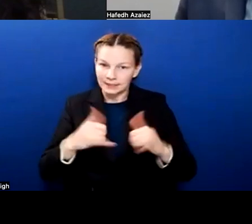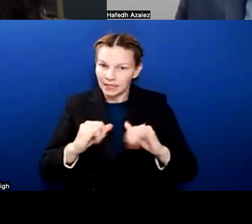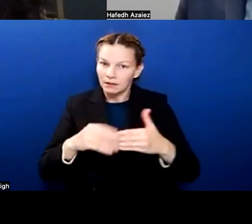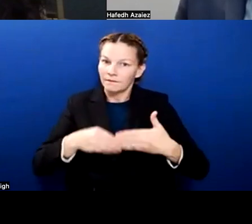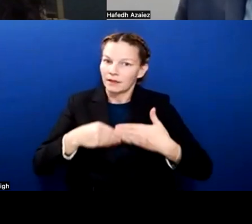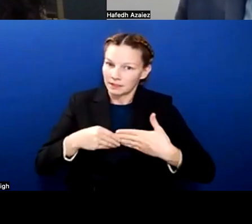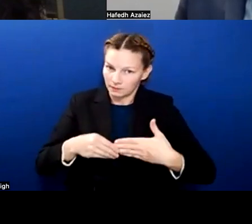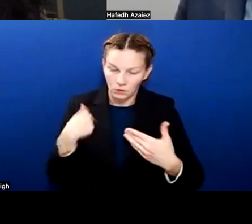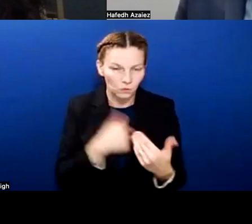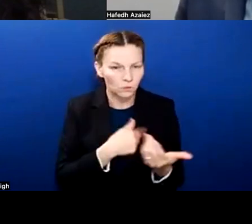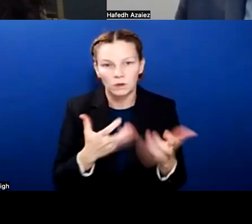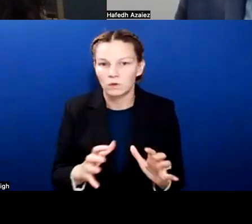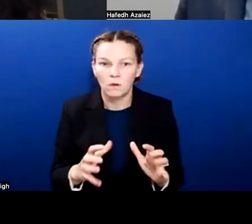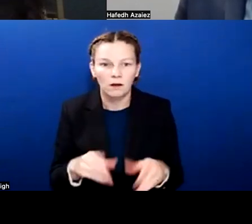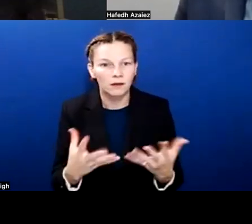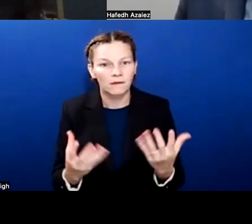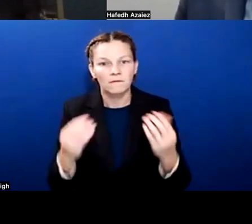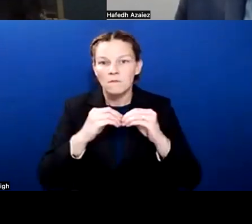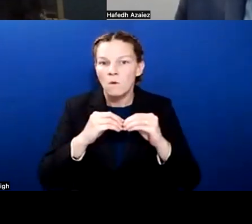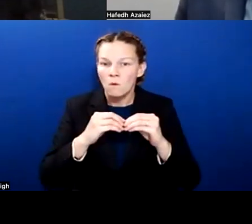and try to create some agile systems to help with that.